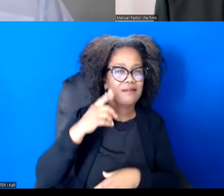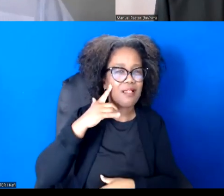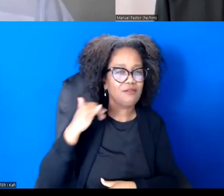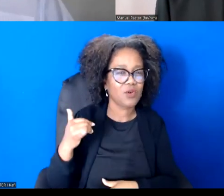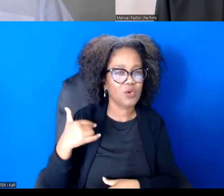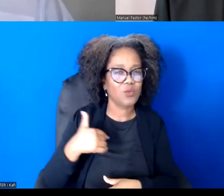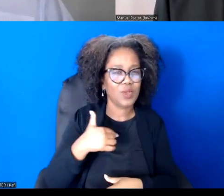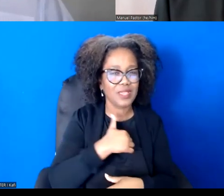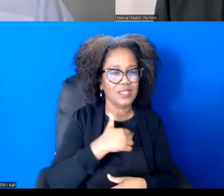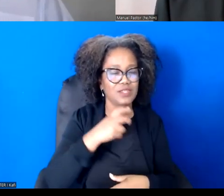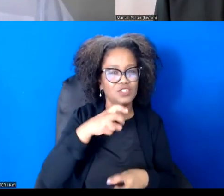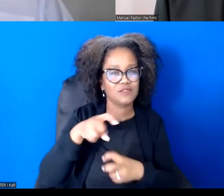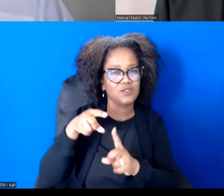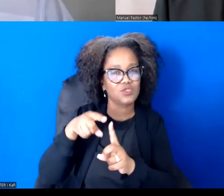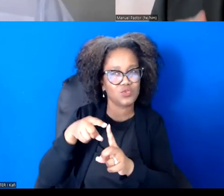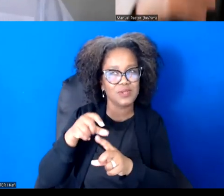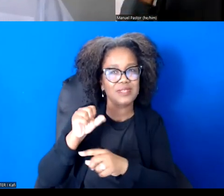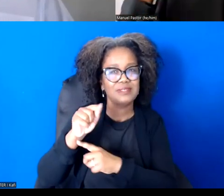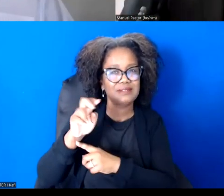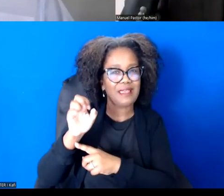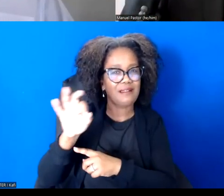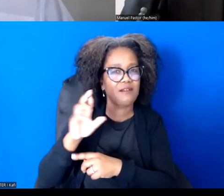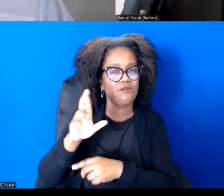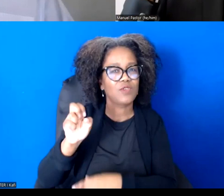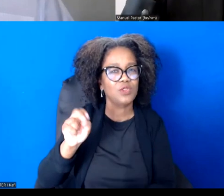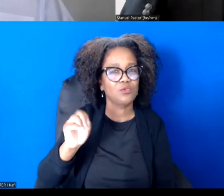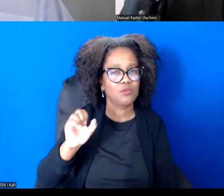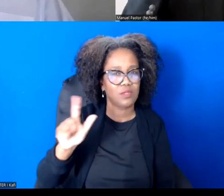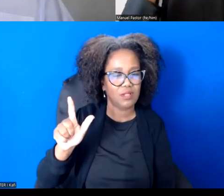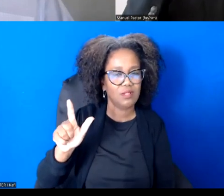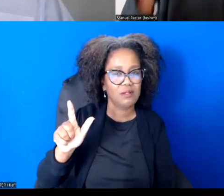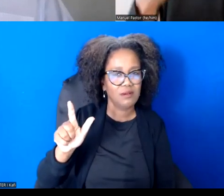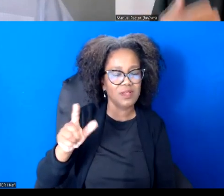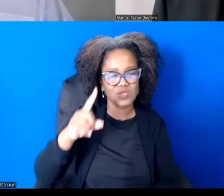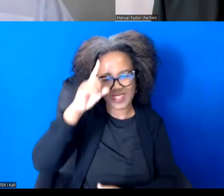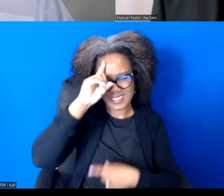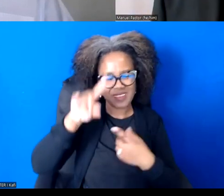John, that the best ideas don't come from our heads alone, but come